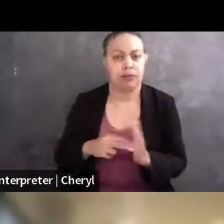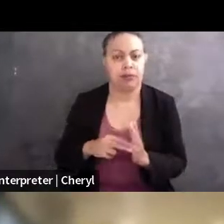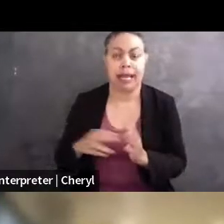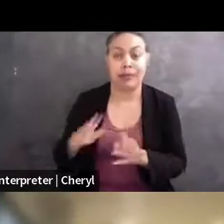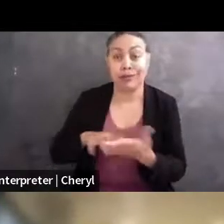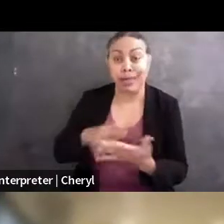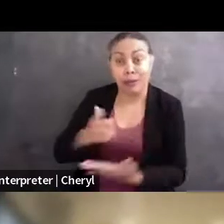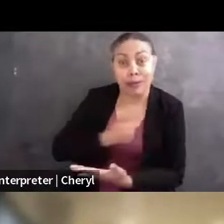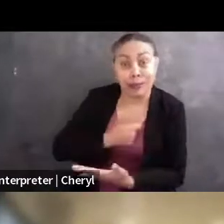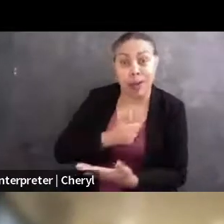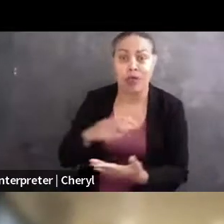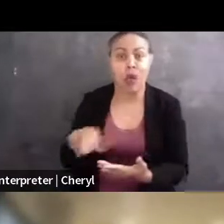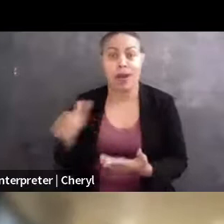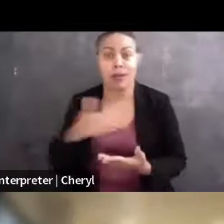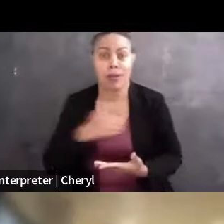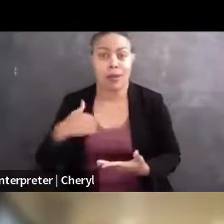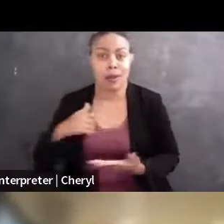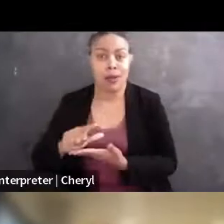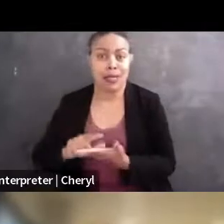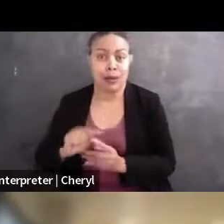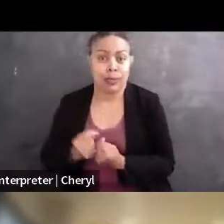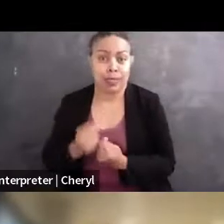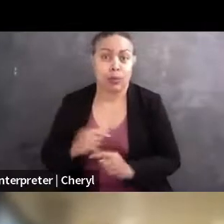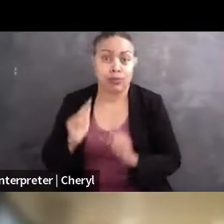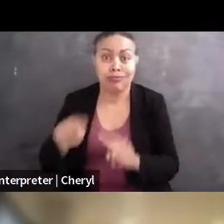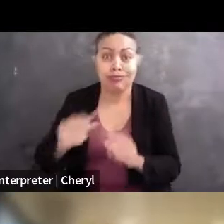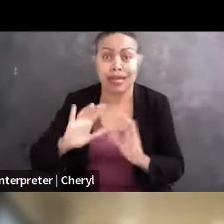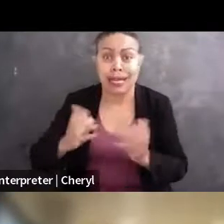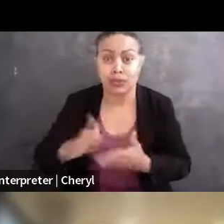or another member of our legal team to come into the classroom and train student journalists